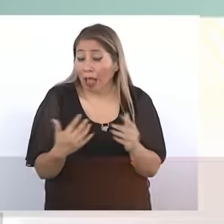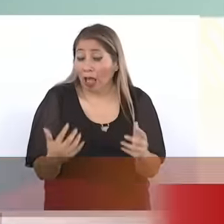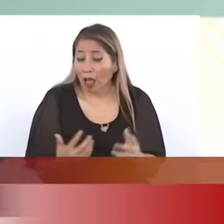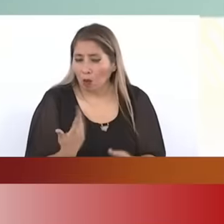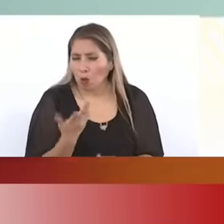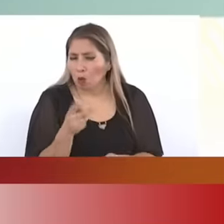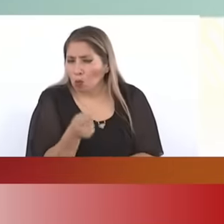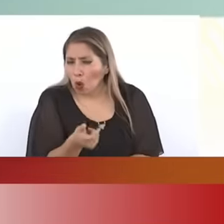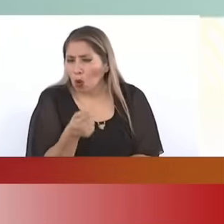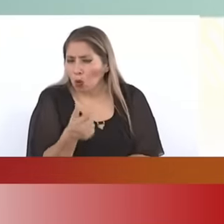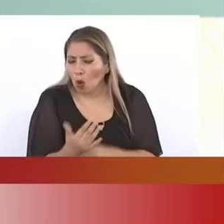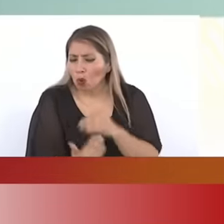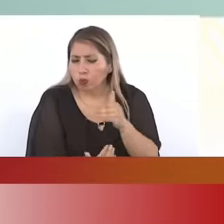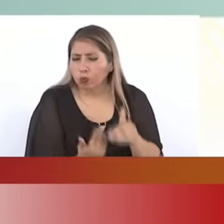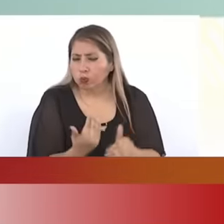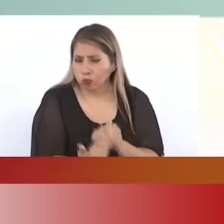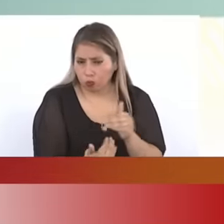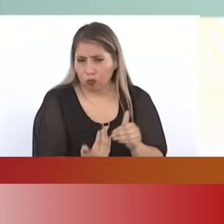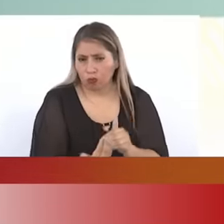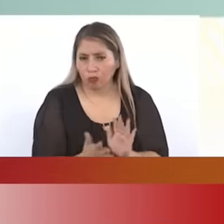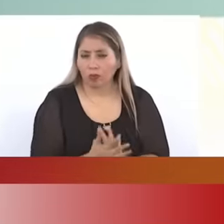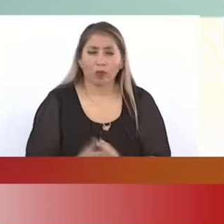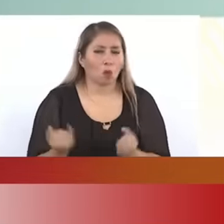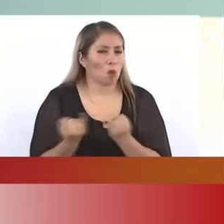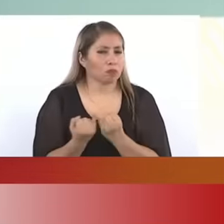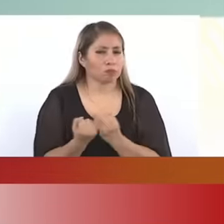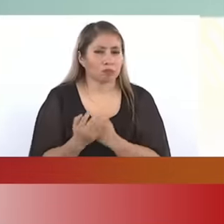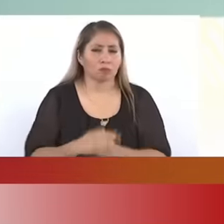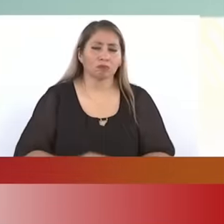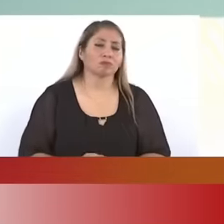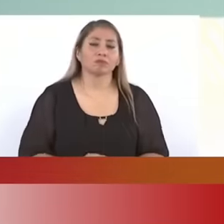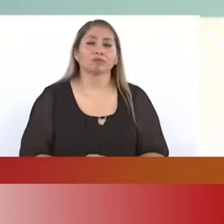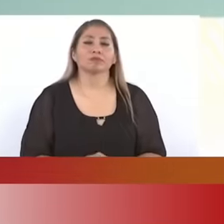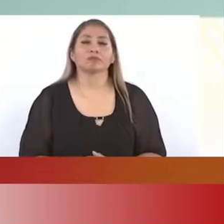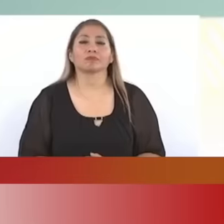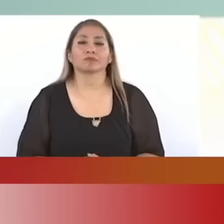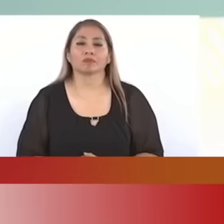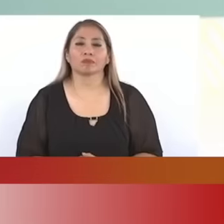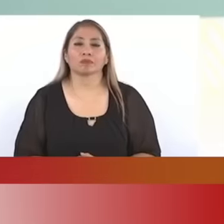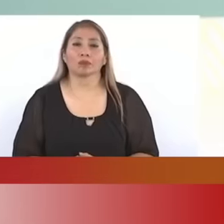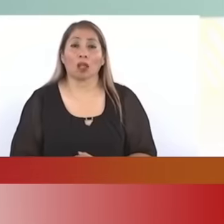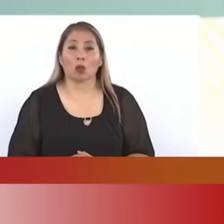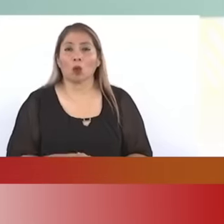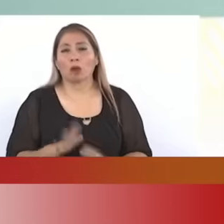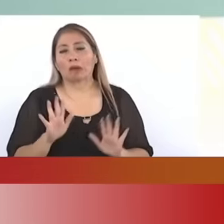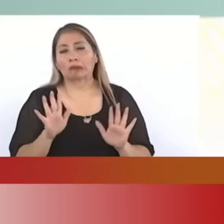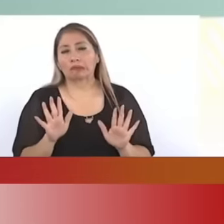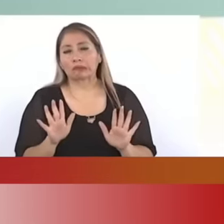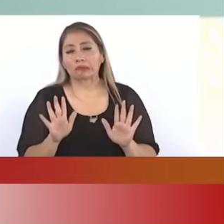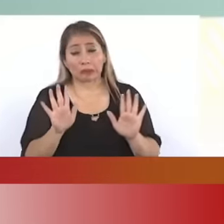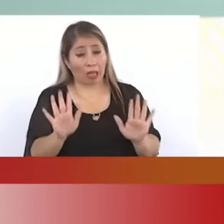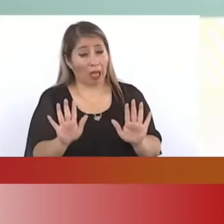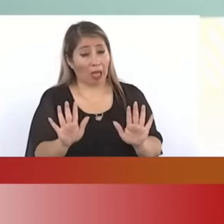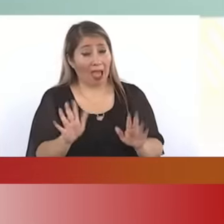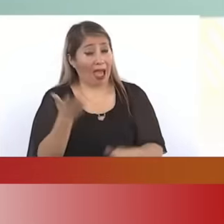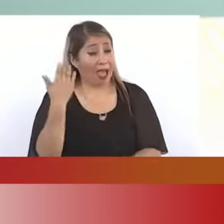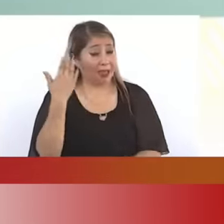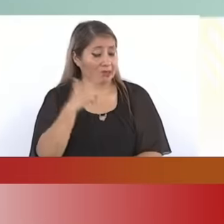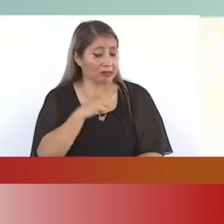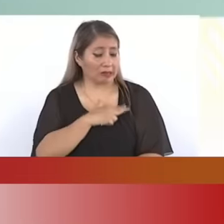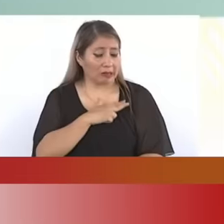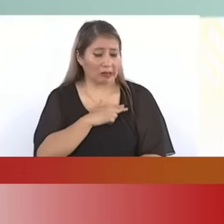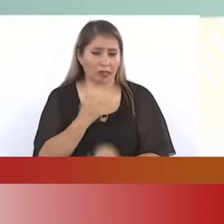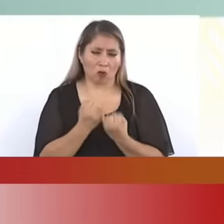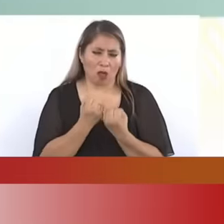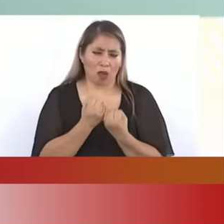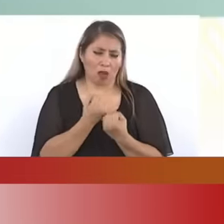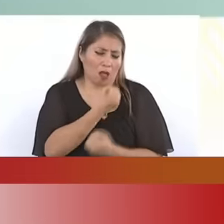of what happened also of course to heal not only family wounds but also those of